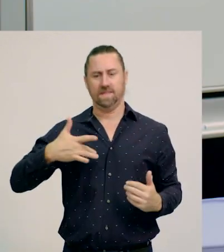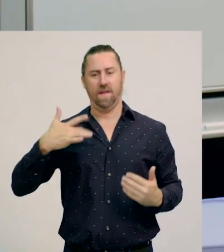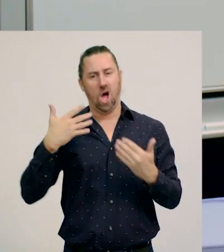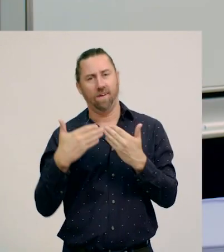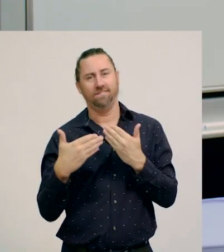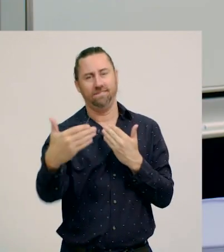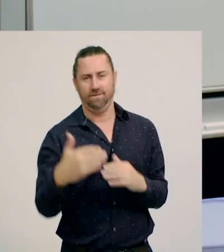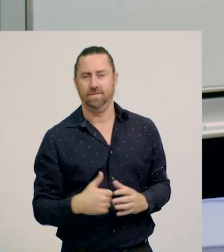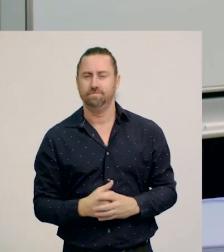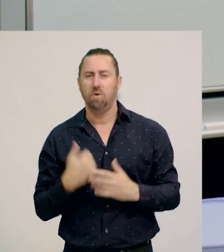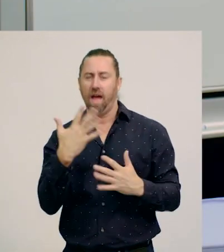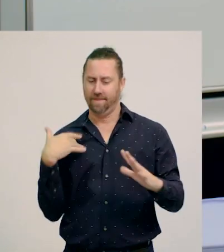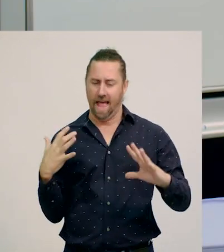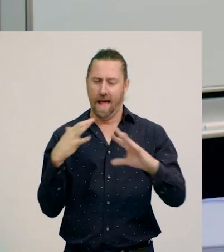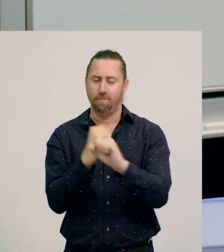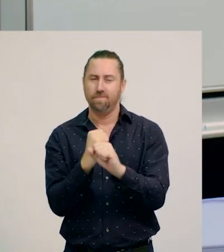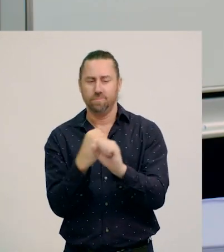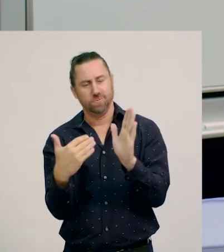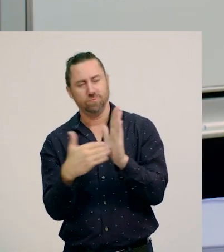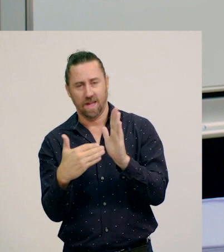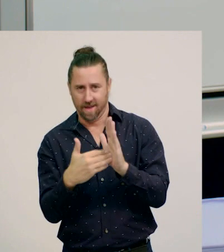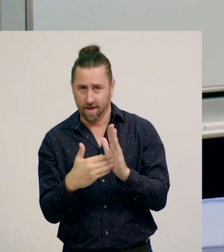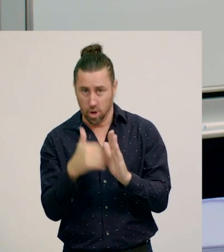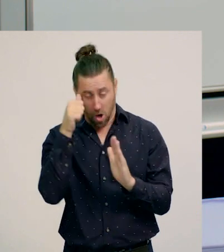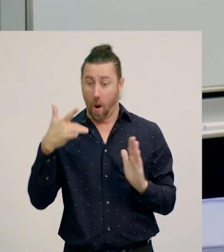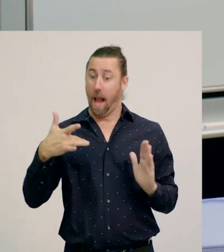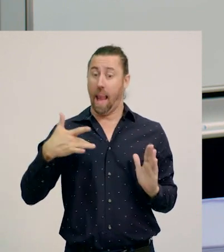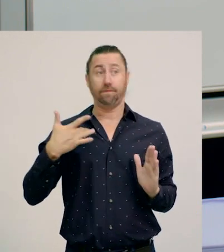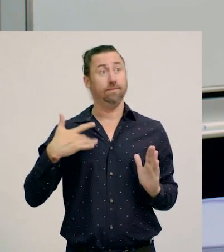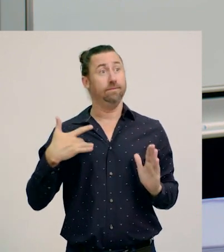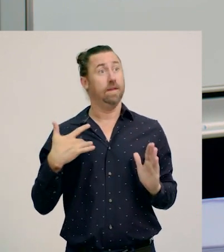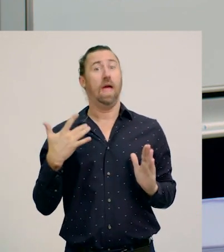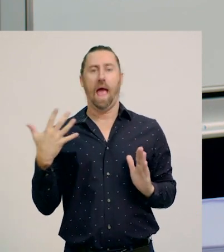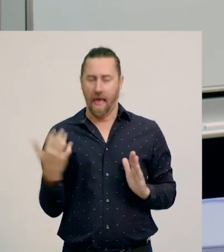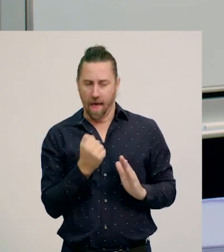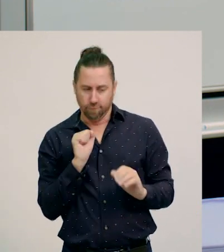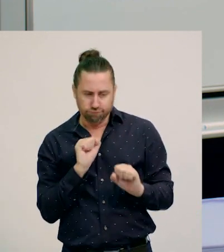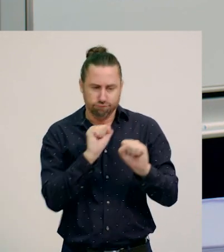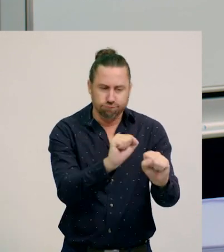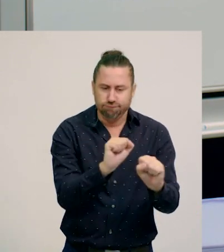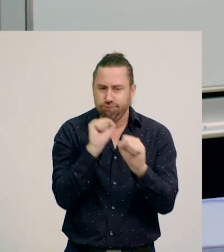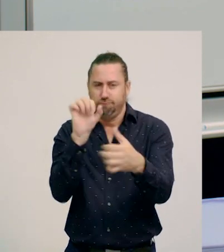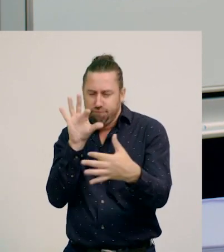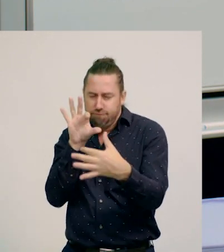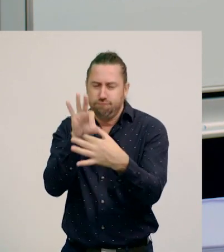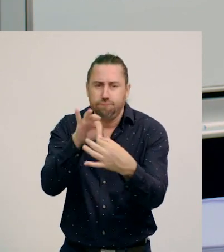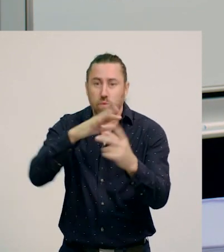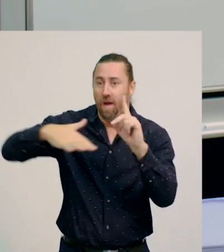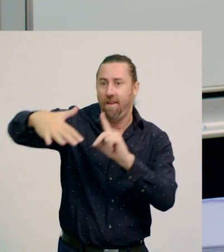Okay, let’s recap what we've learnt today. We now know that living things have specific roles in an environment.